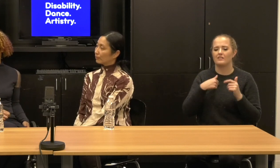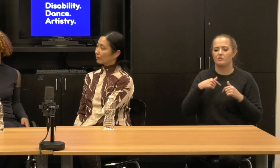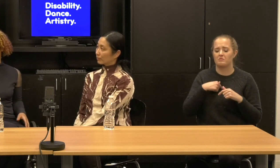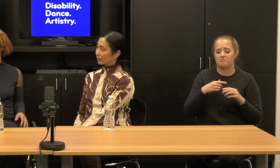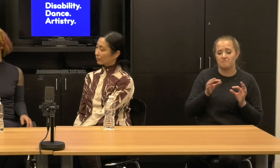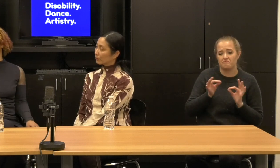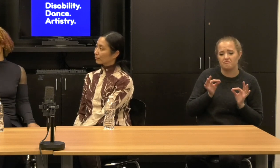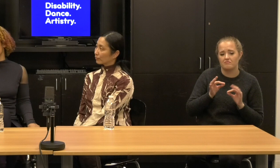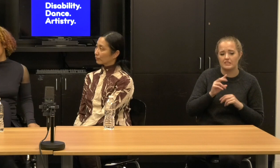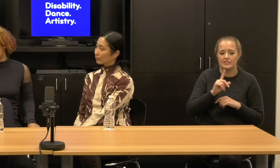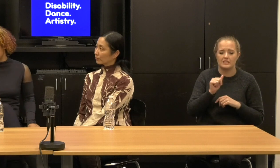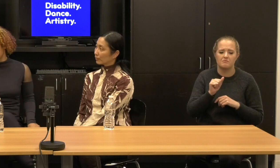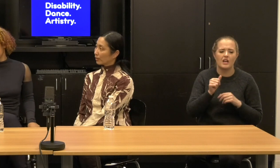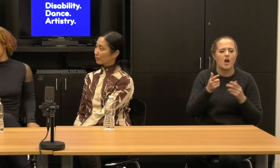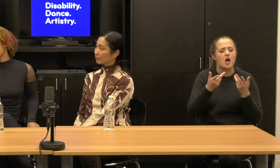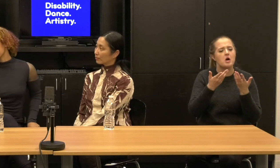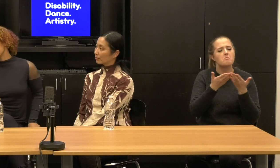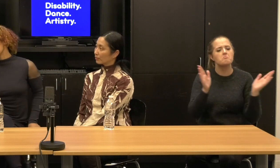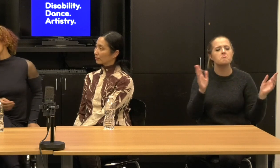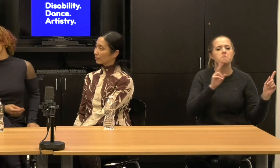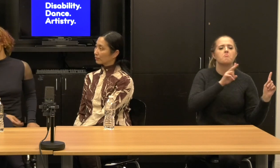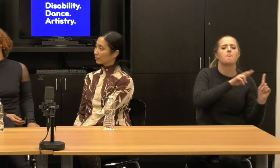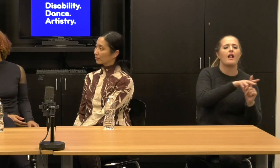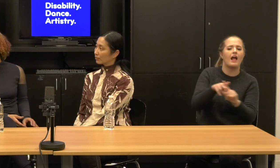Like the work that is done in the name of disability, but actually I think that's, that's